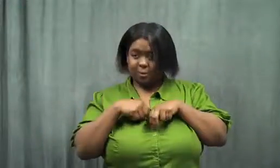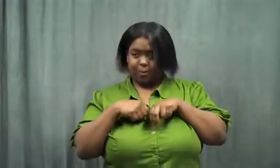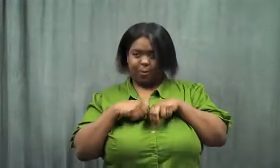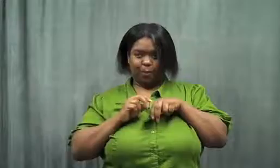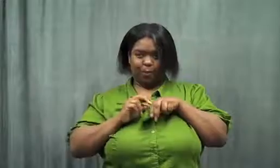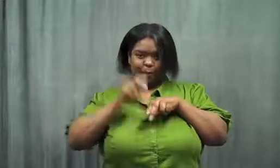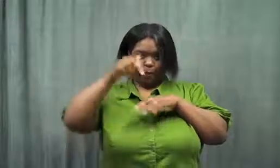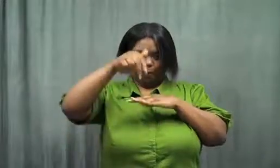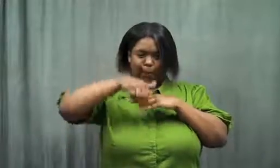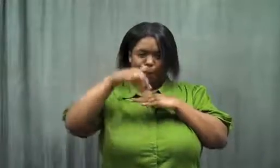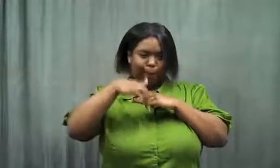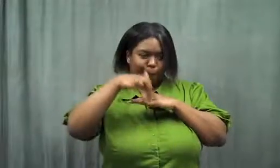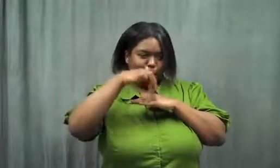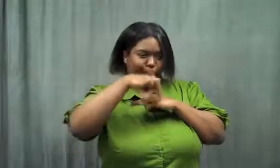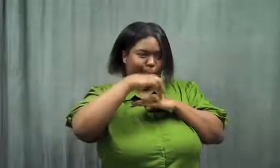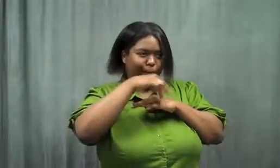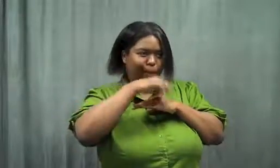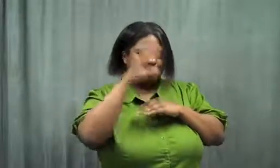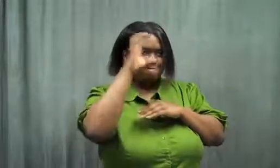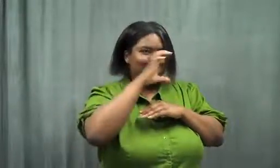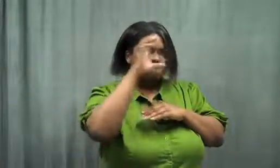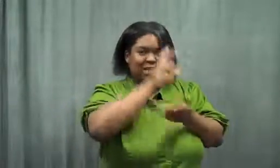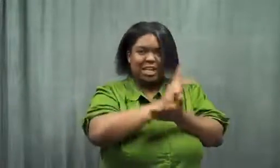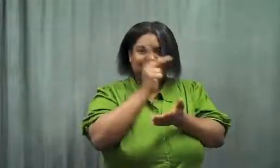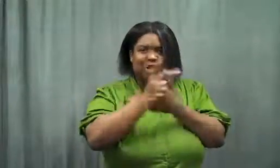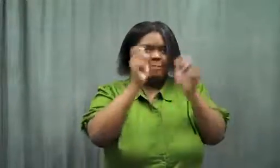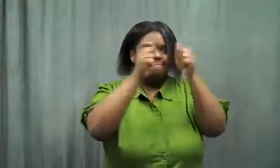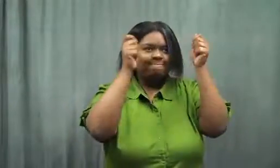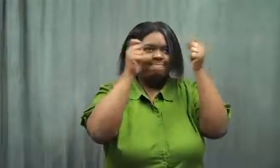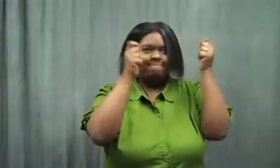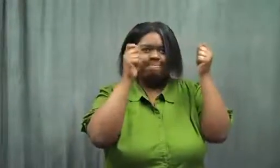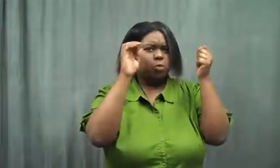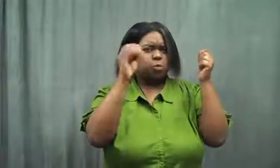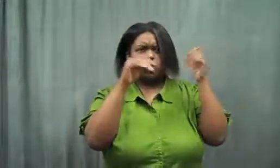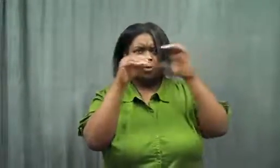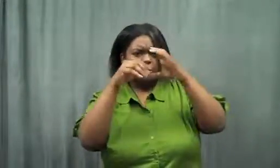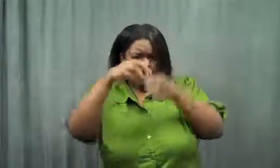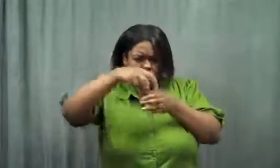I went in the kitchen. None in the cupboards.